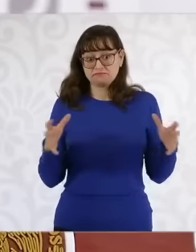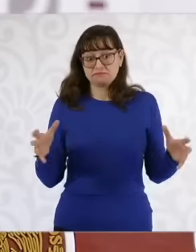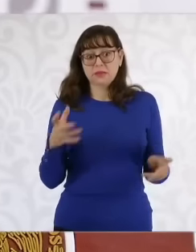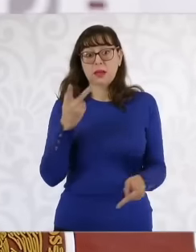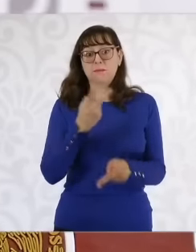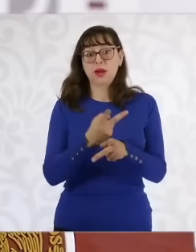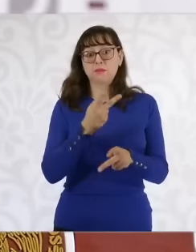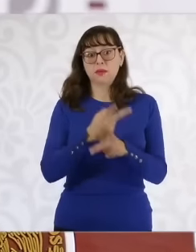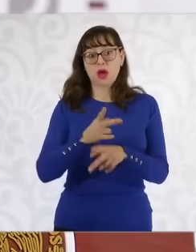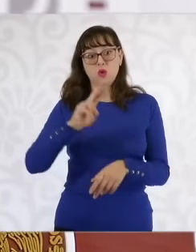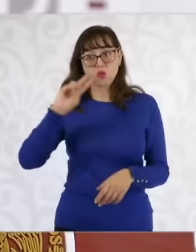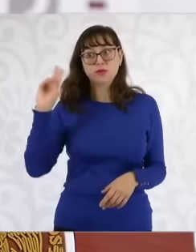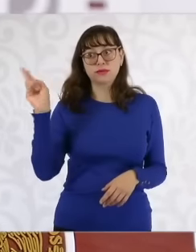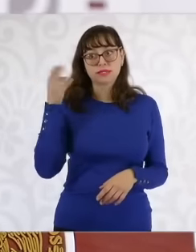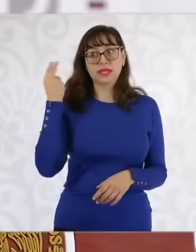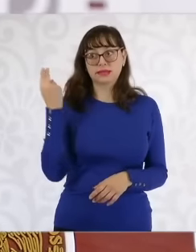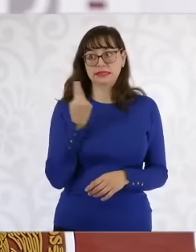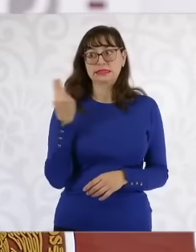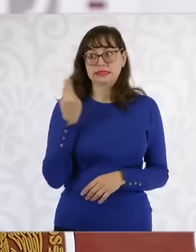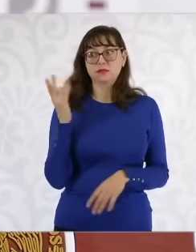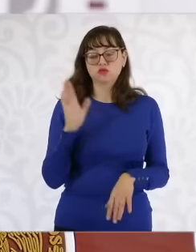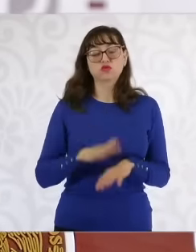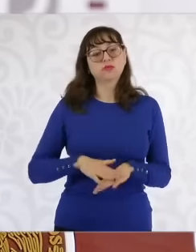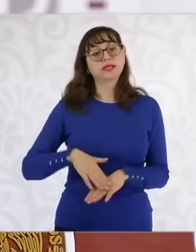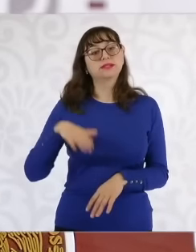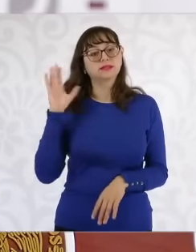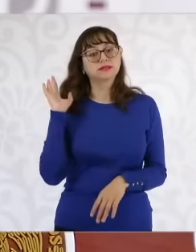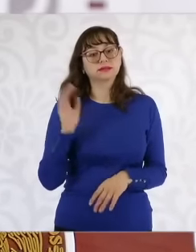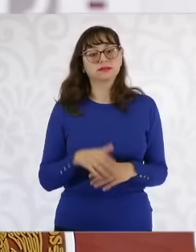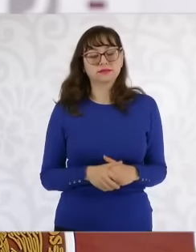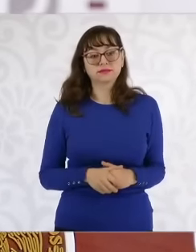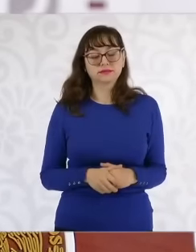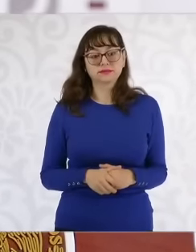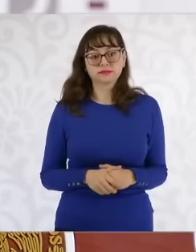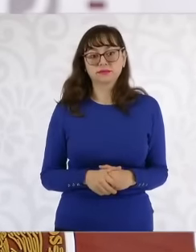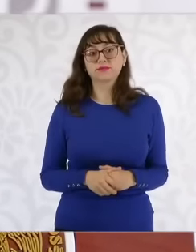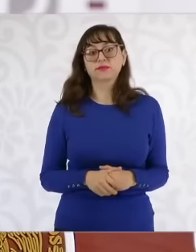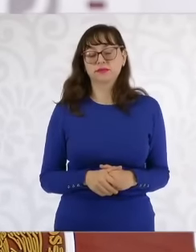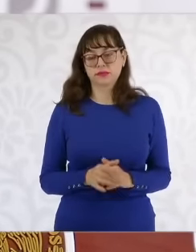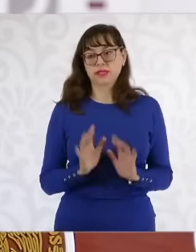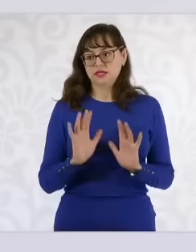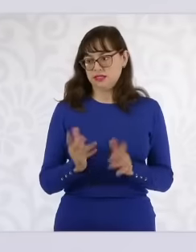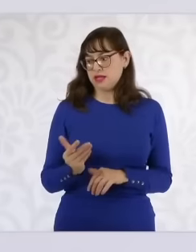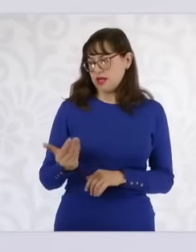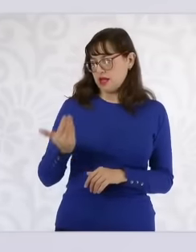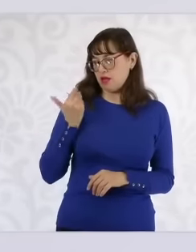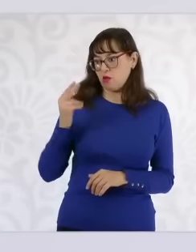universities, as in the case of The universities have already presented the program and in the case of